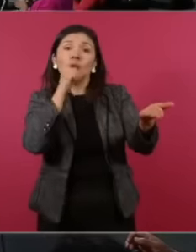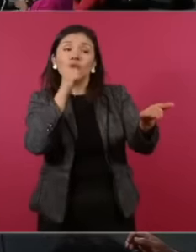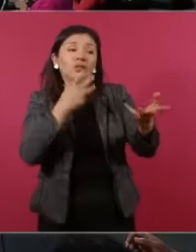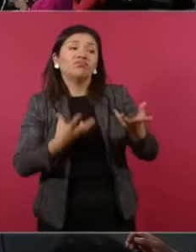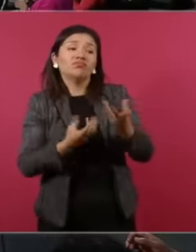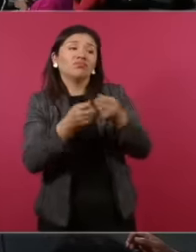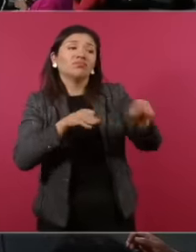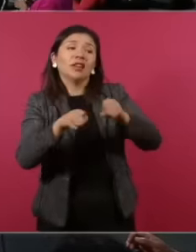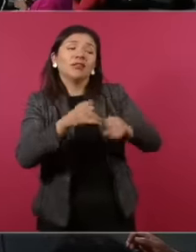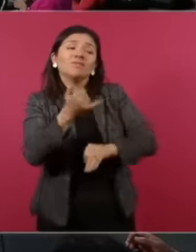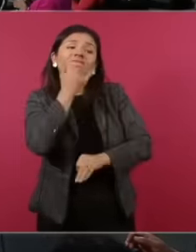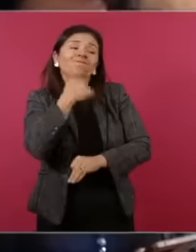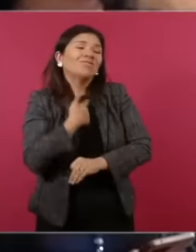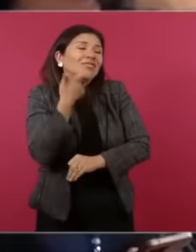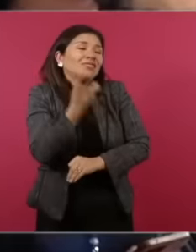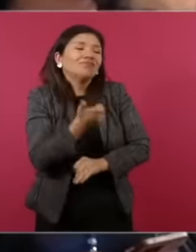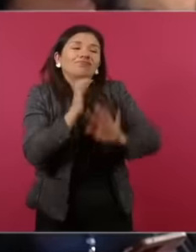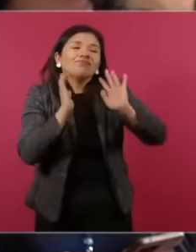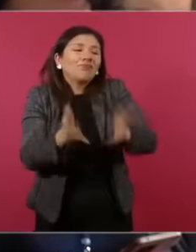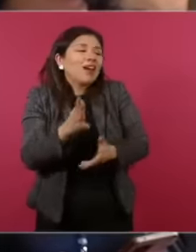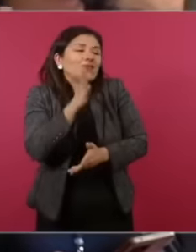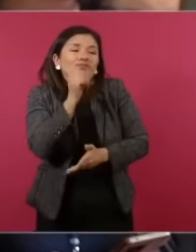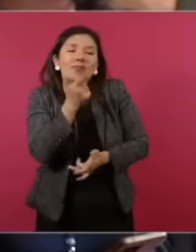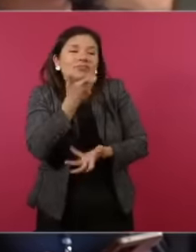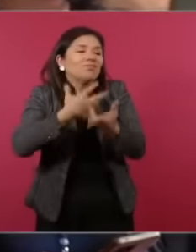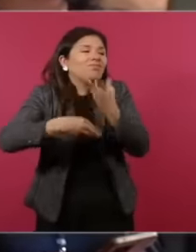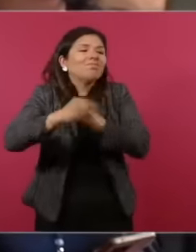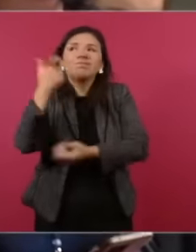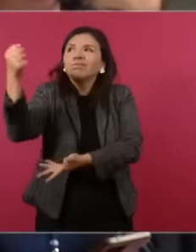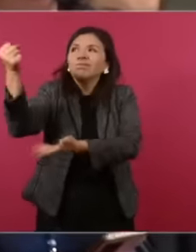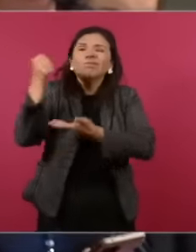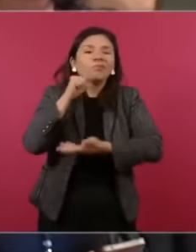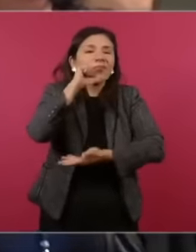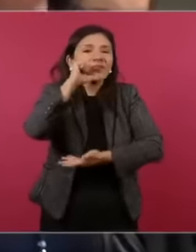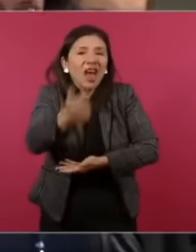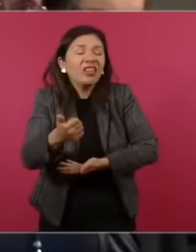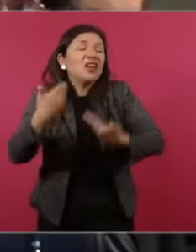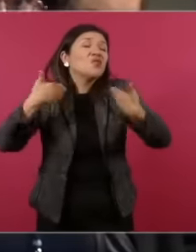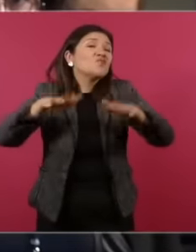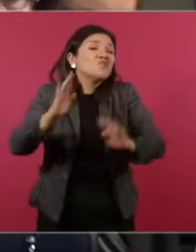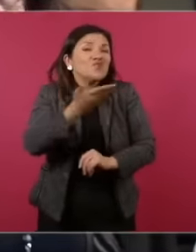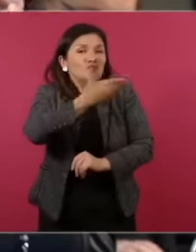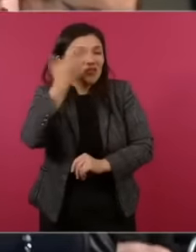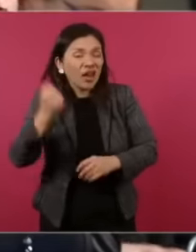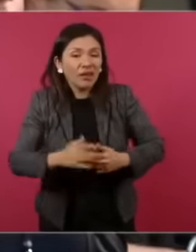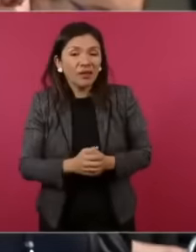because I no longer have money because they no longer want to give me because who knows if they are going to give me here we have